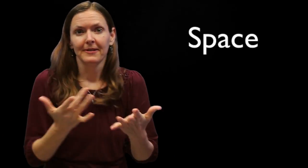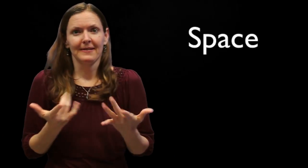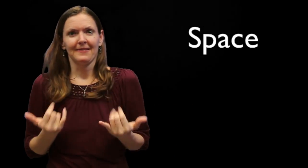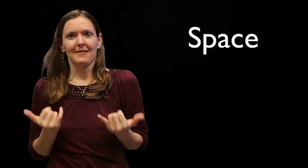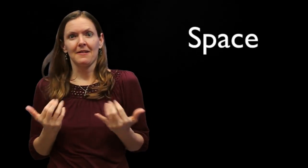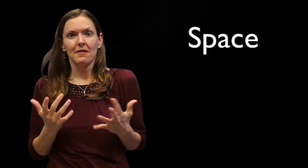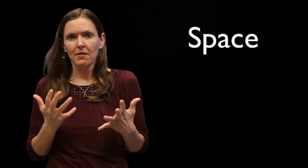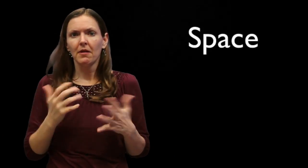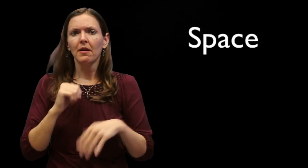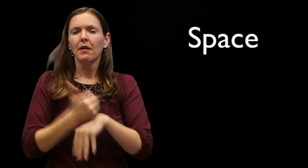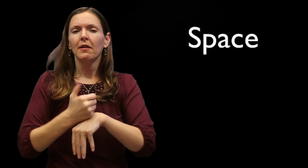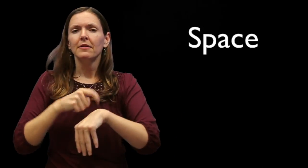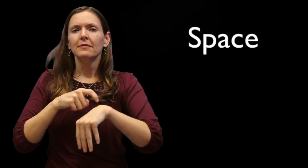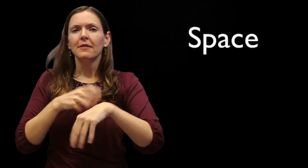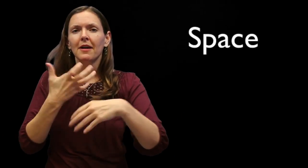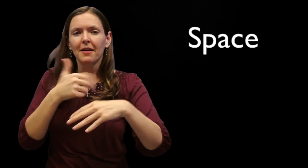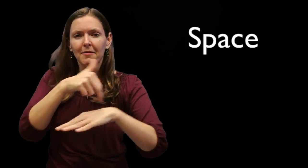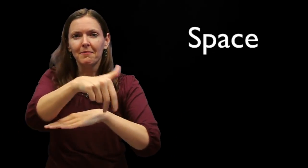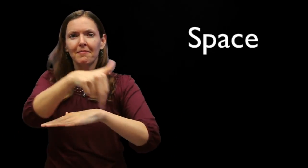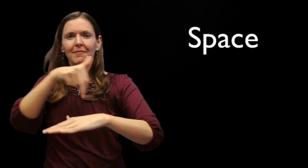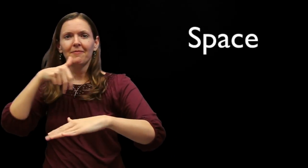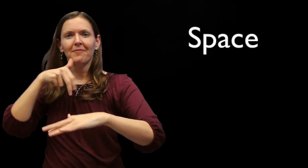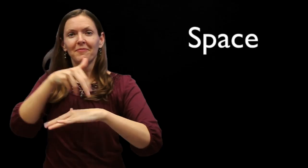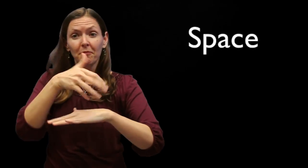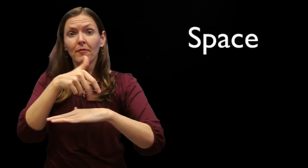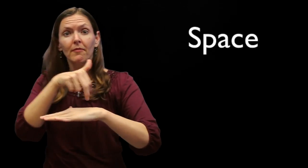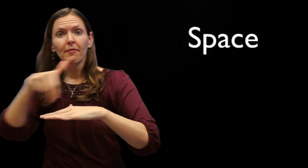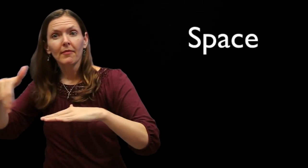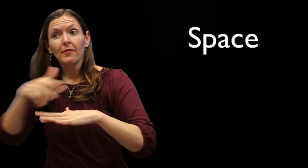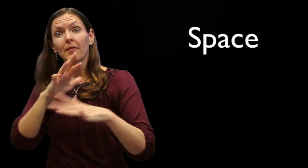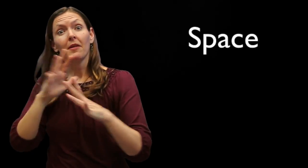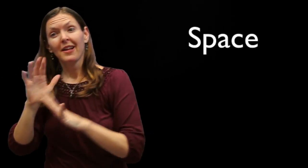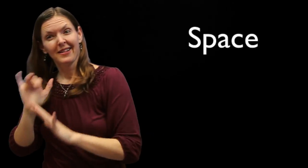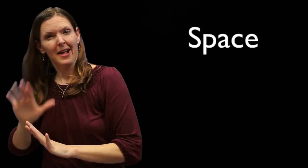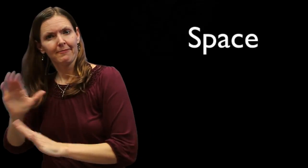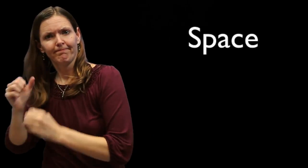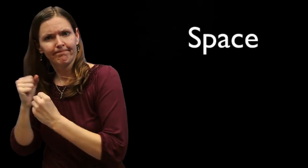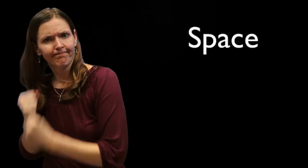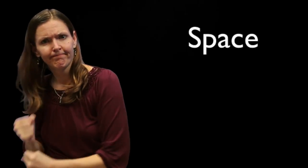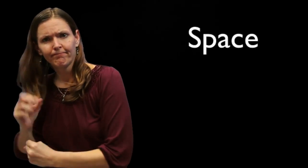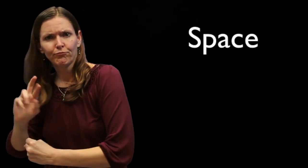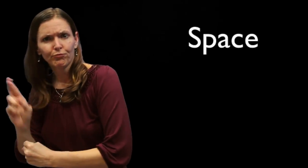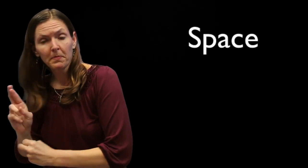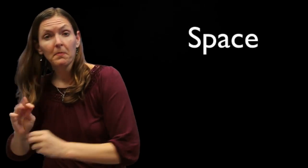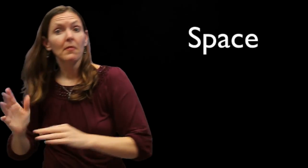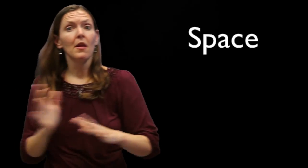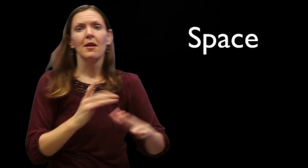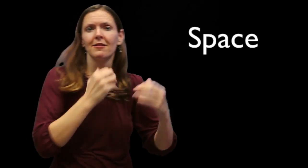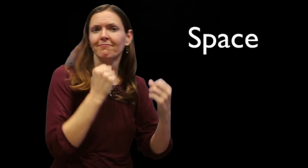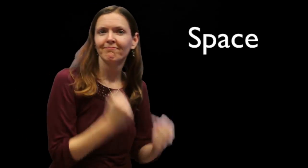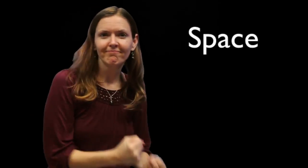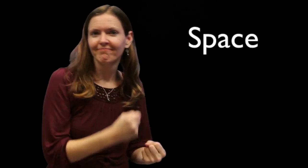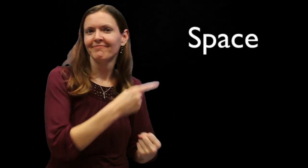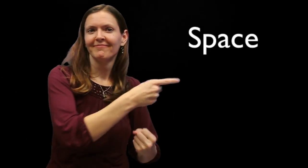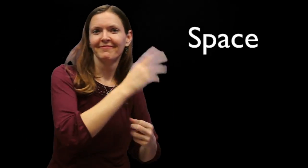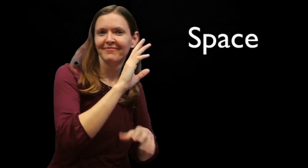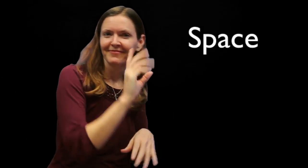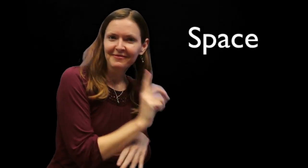center to discuss the present. This establishes a timeline of events using space around you. Walking to the sides often involve comparing two things (e.g. Republicans and Democrats). The use of space is also